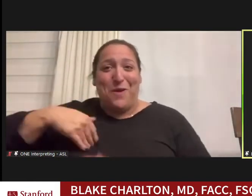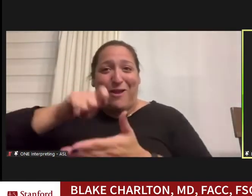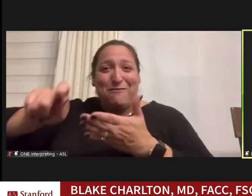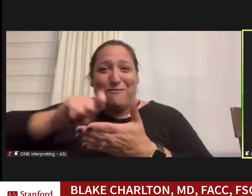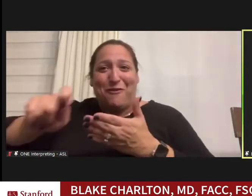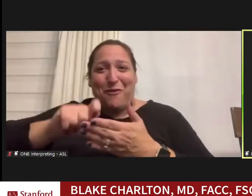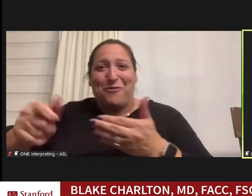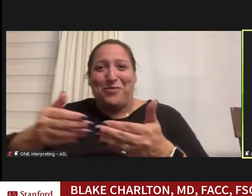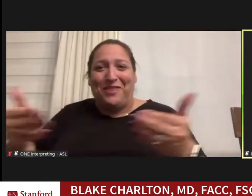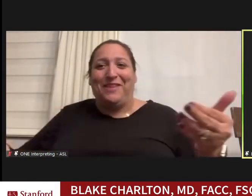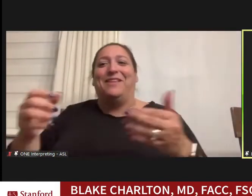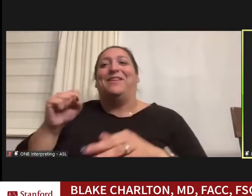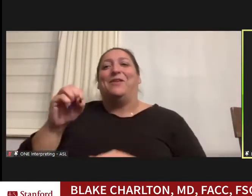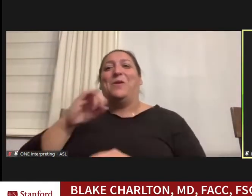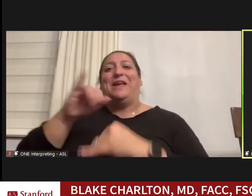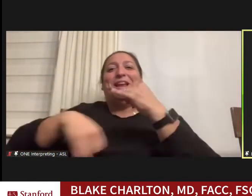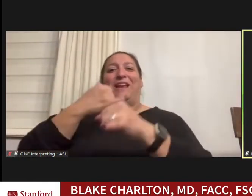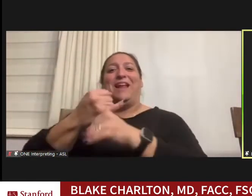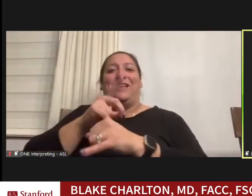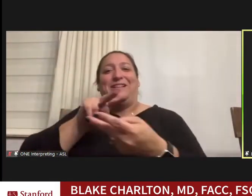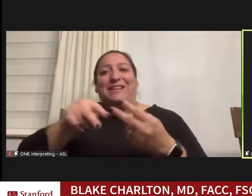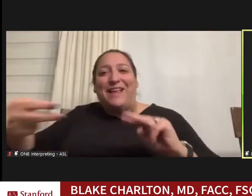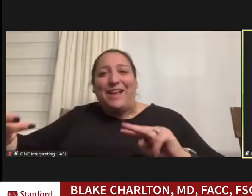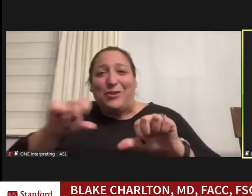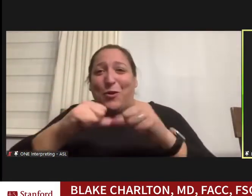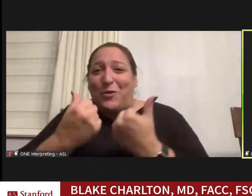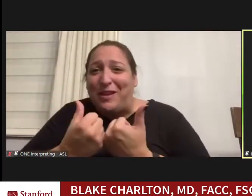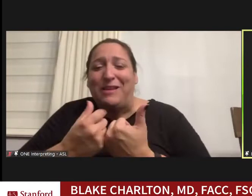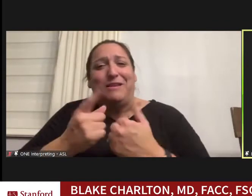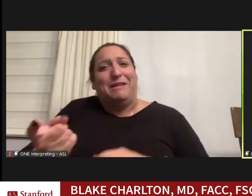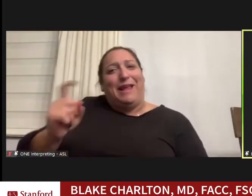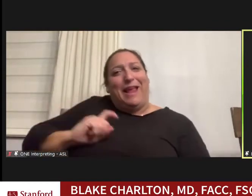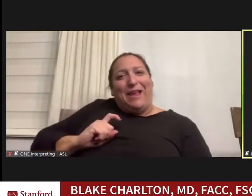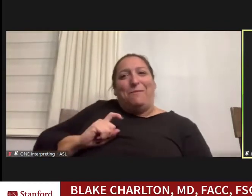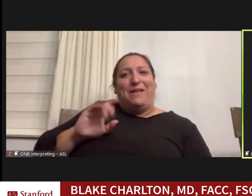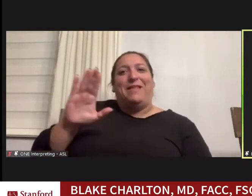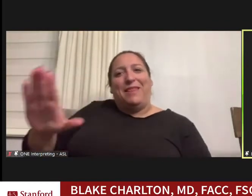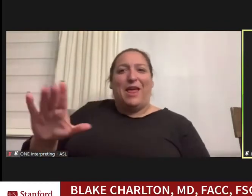and the International dyslexia Association gave me the Pinnacle award which was a real honor,